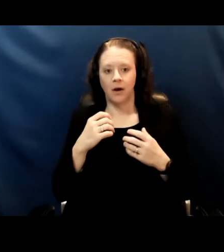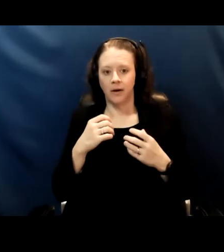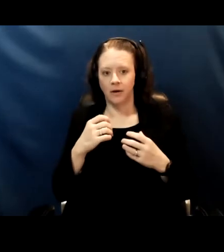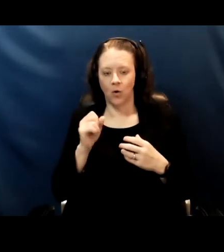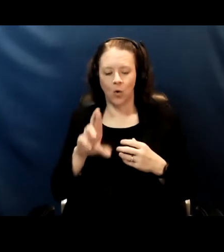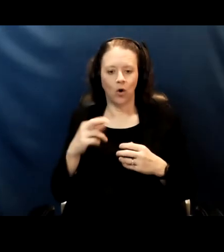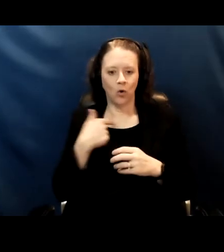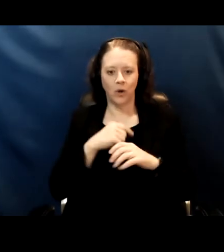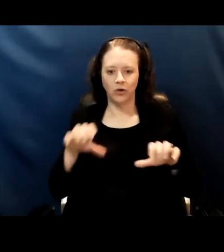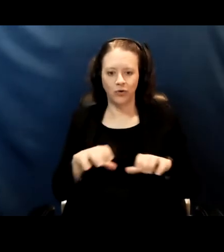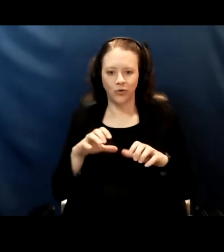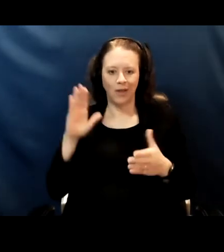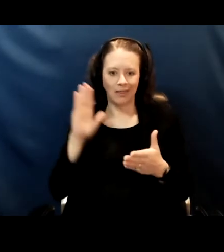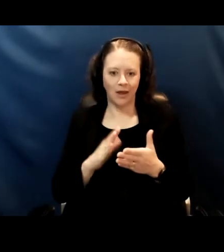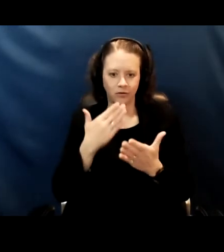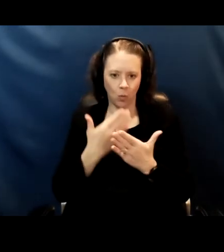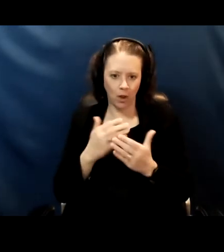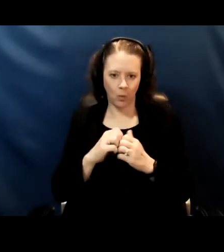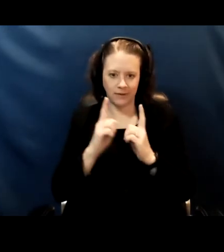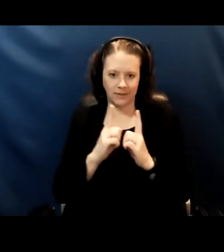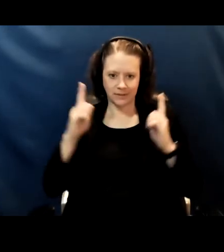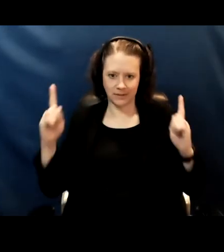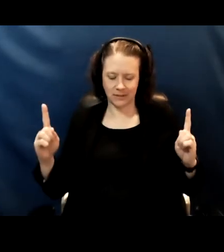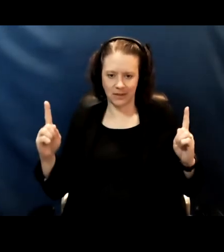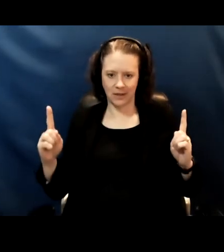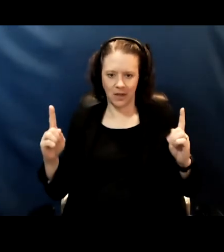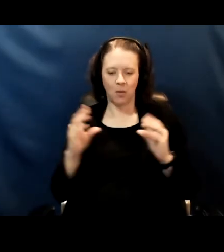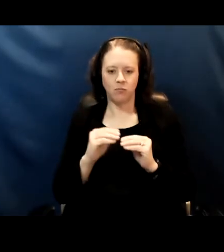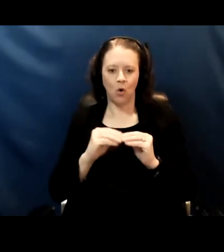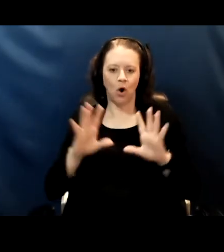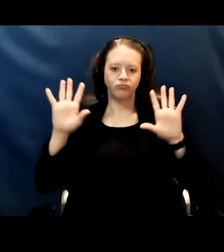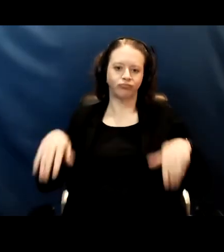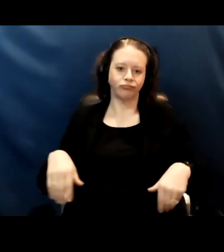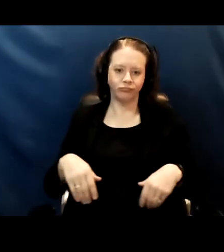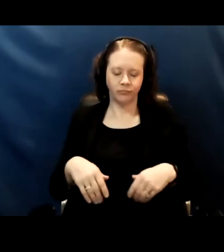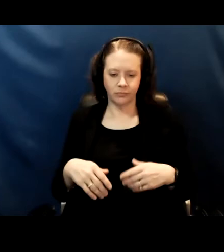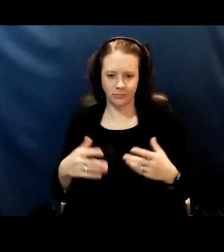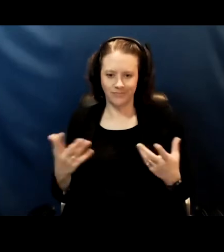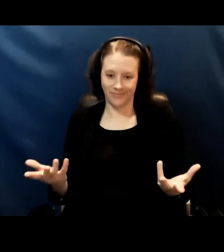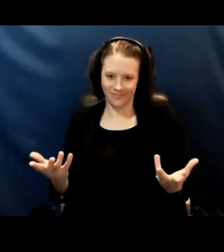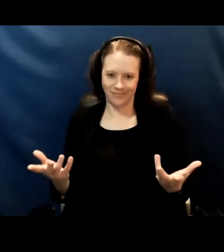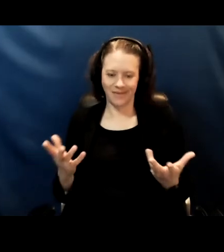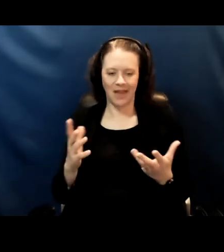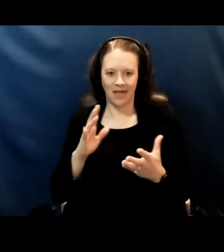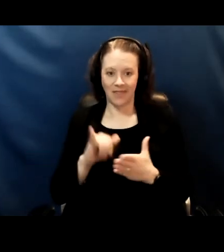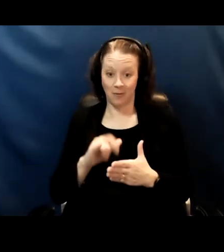do less well with distancing, be more disinhibited, right? So that was very telling information